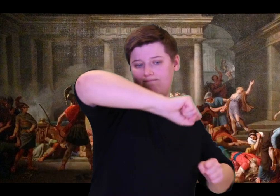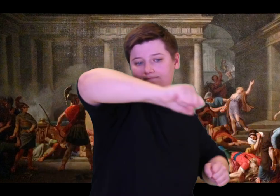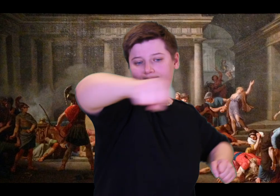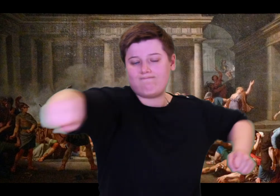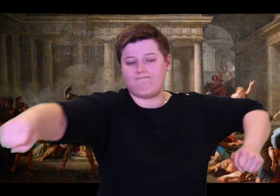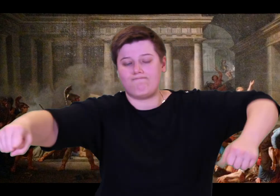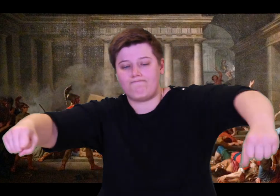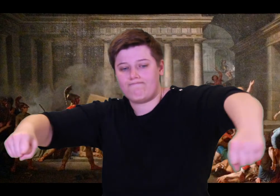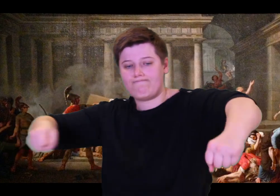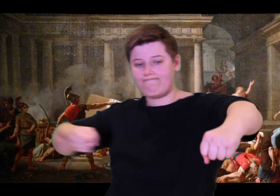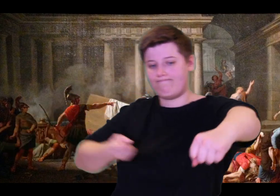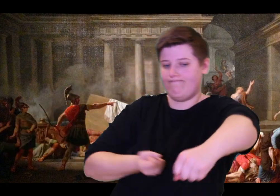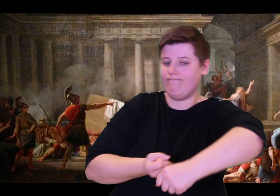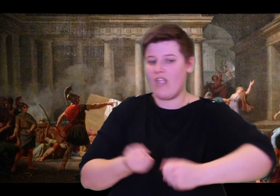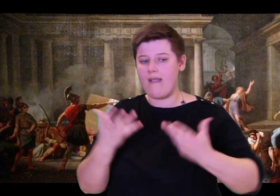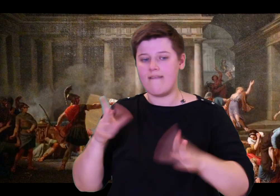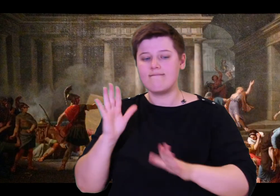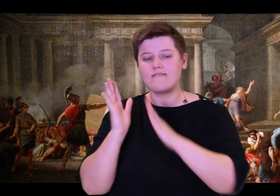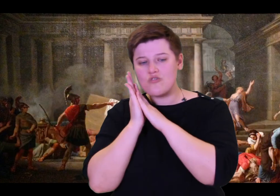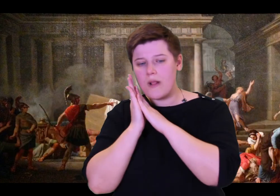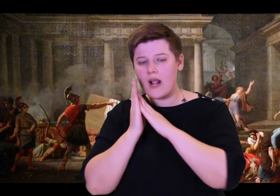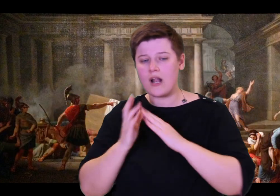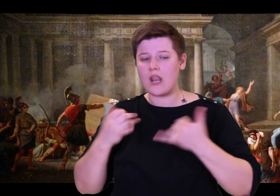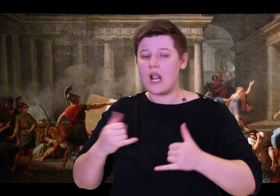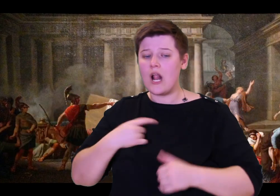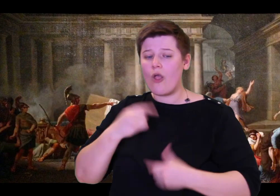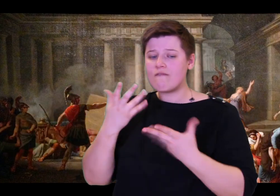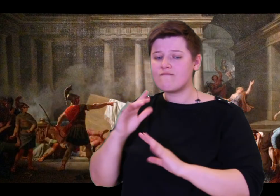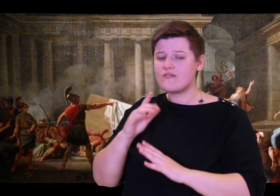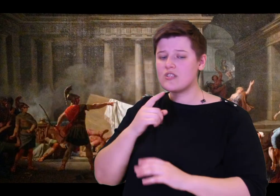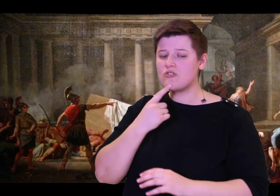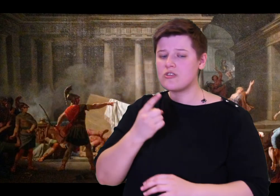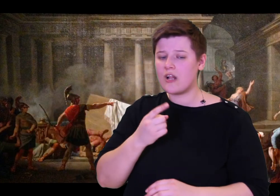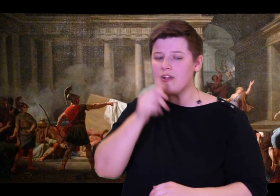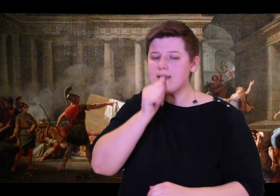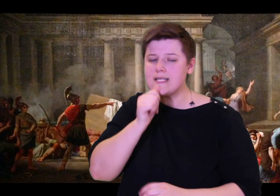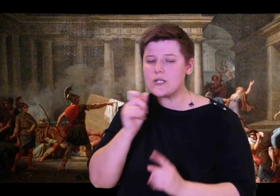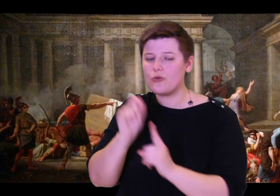right through it. This was my first bedpost, and then I made the other three,